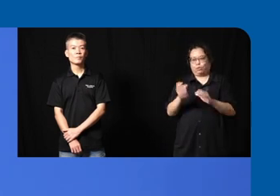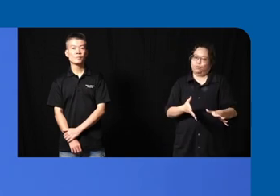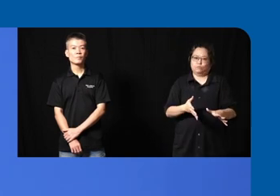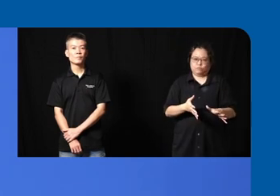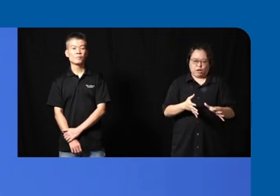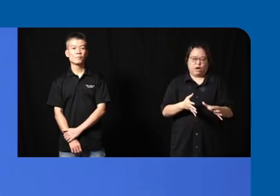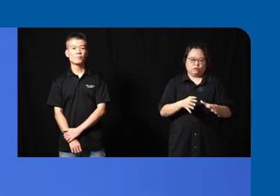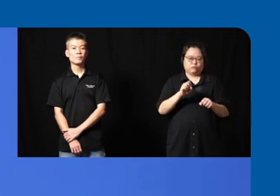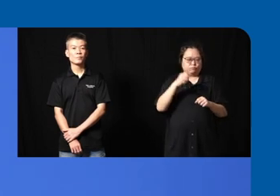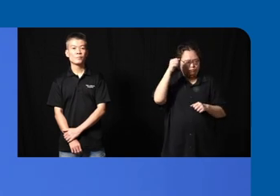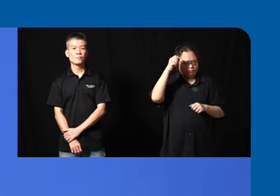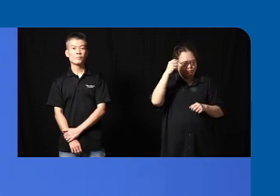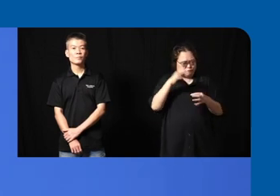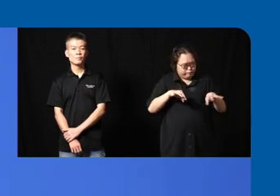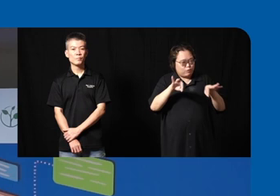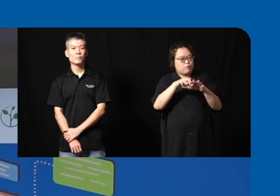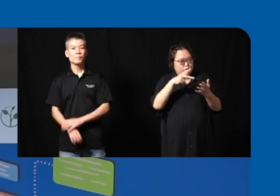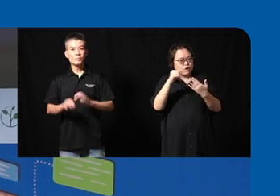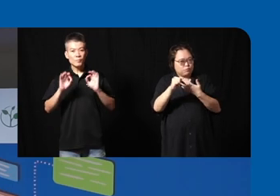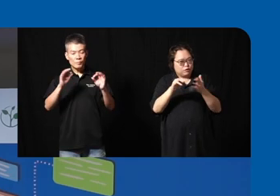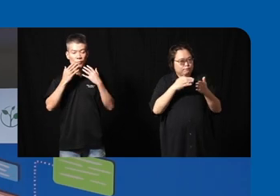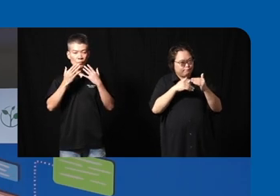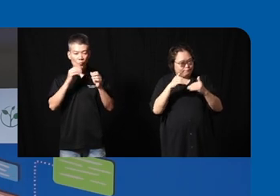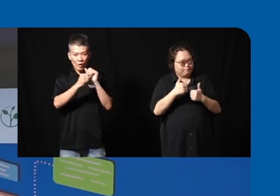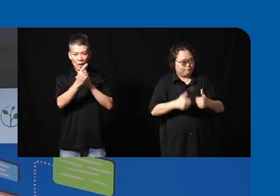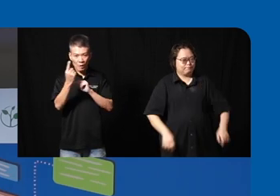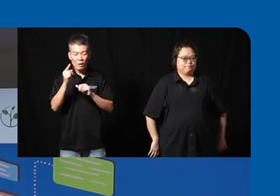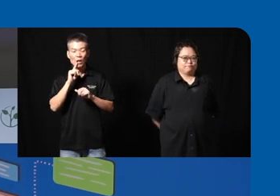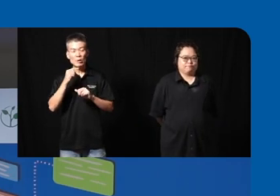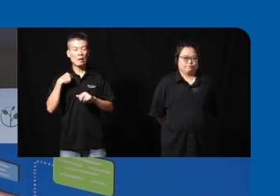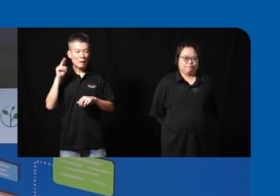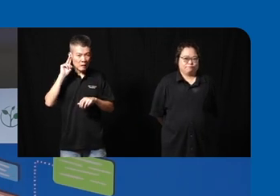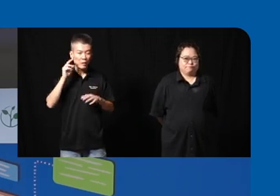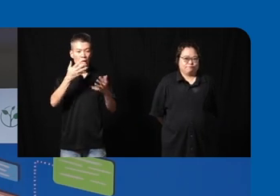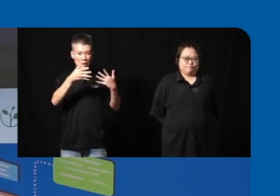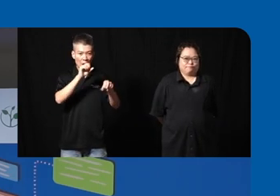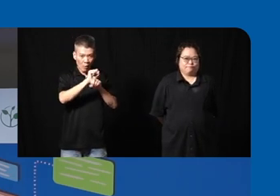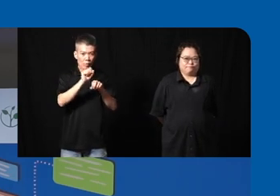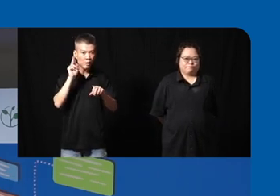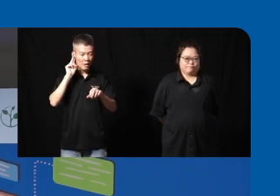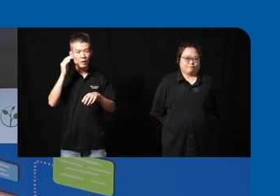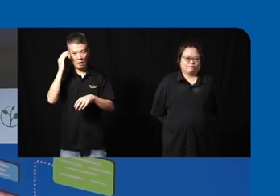and we're building it yeah okay thanks everyone so actually I I hear networks I hear knowledge I hear